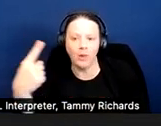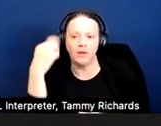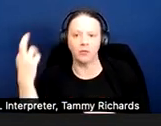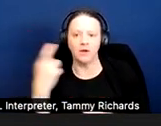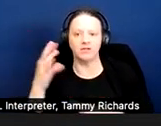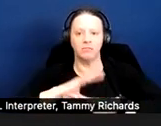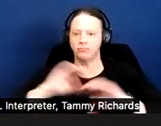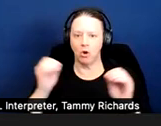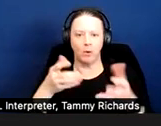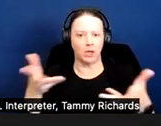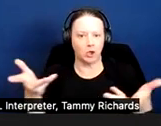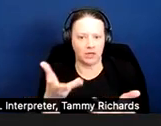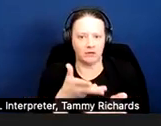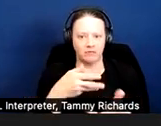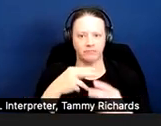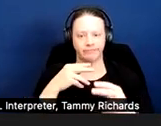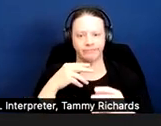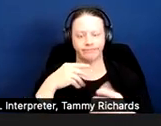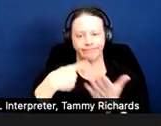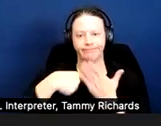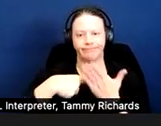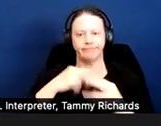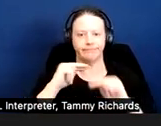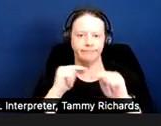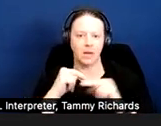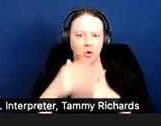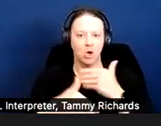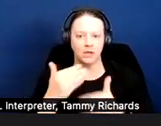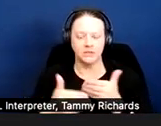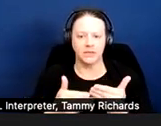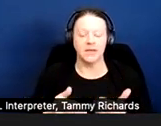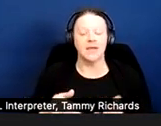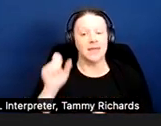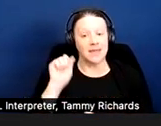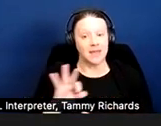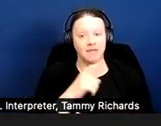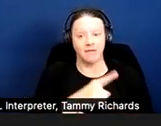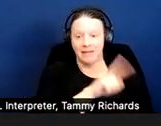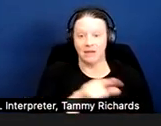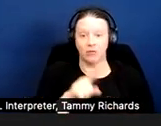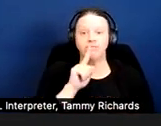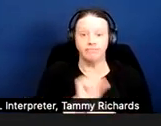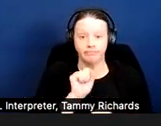the failure of a landlord to engage in any kind of discussion over a person's disability